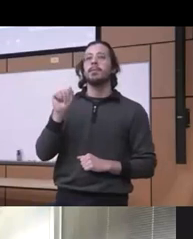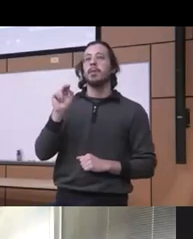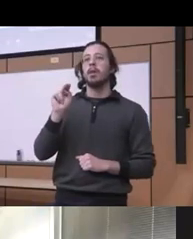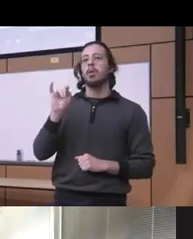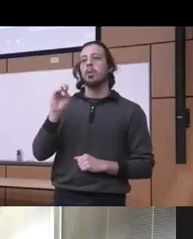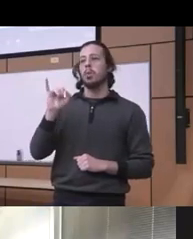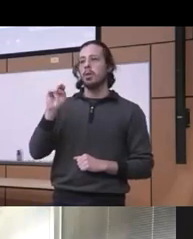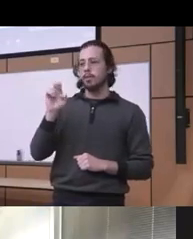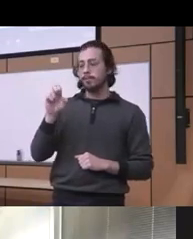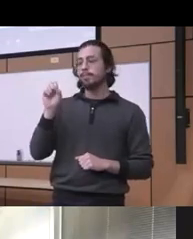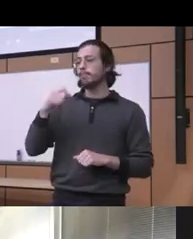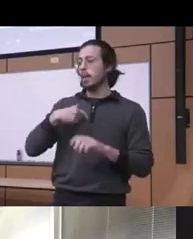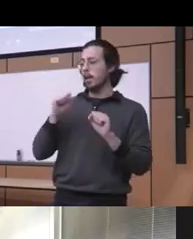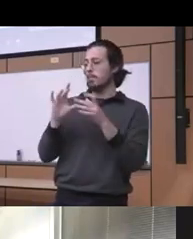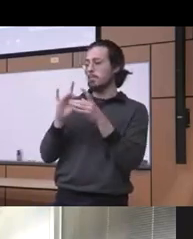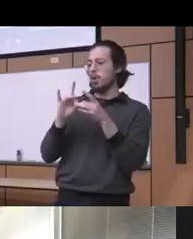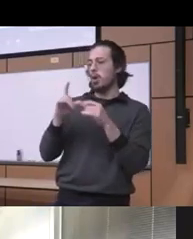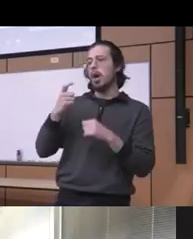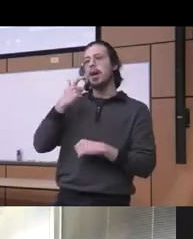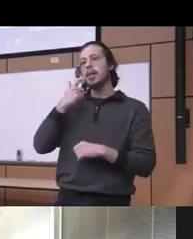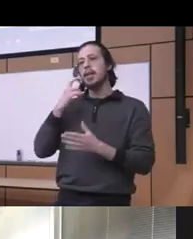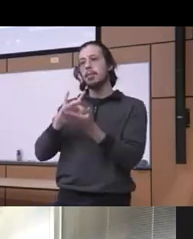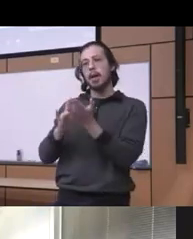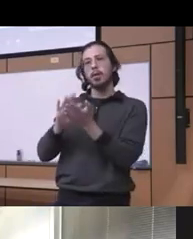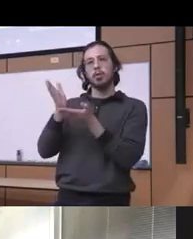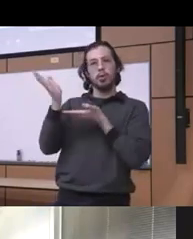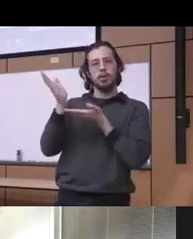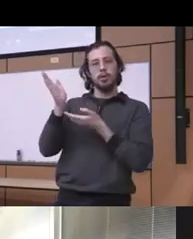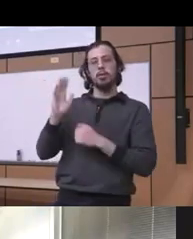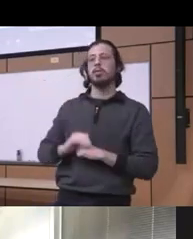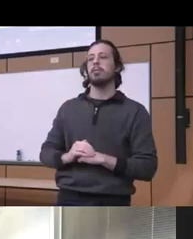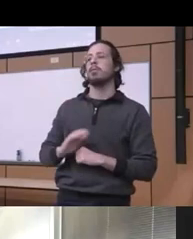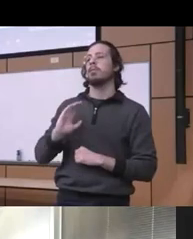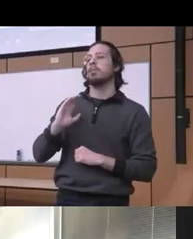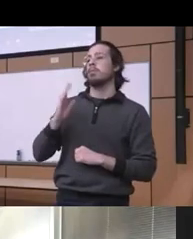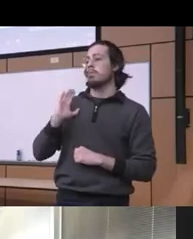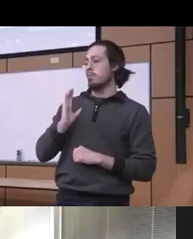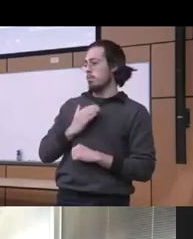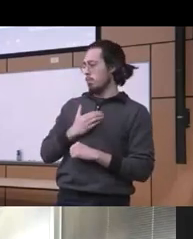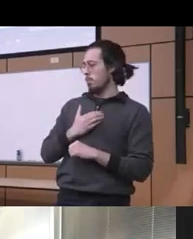about our addiction medicine services what we have been really doing you know obviously as you know